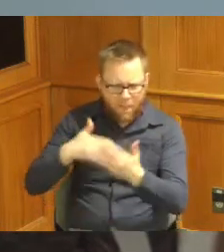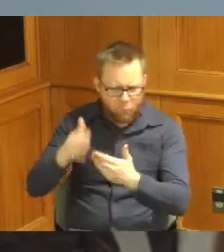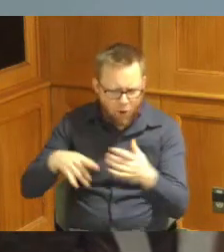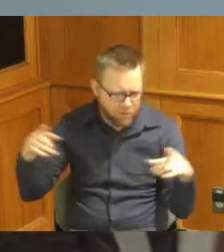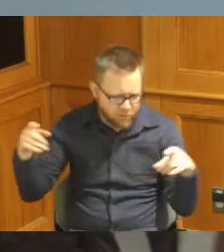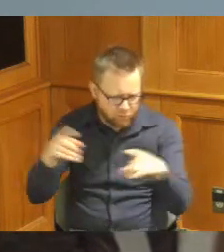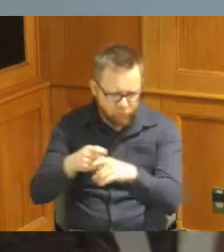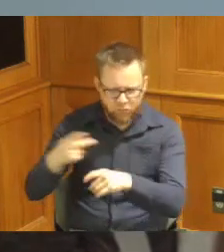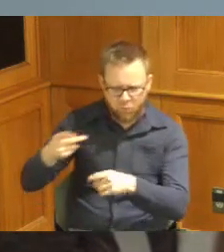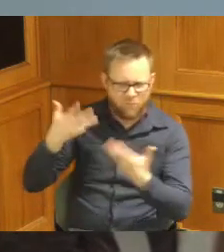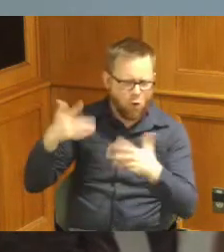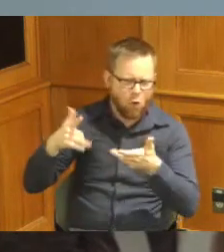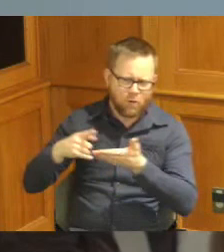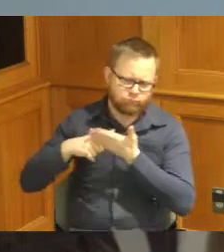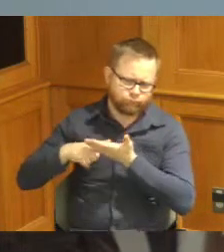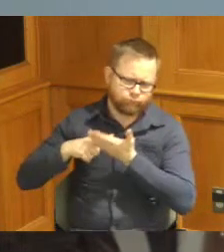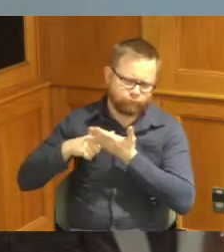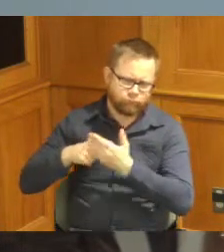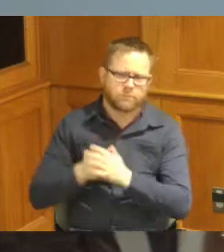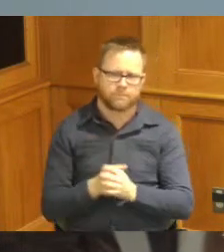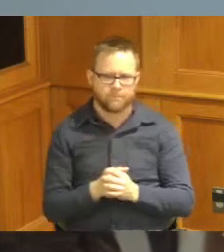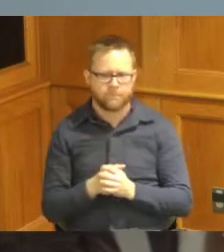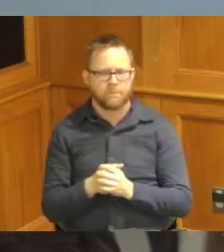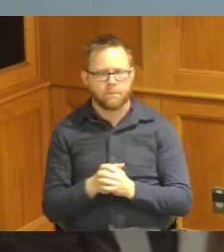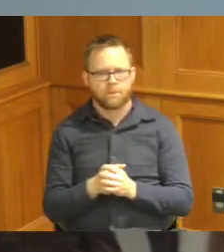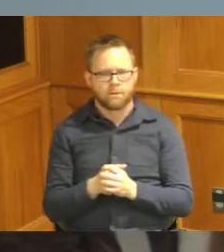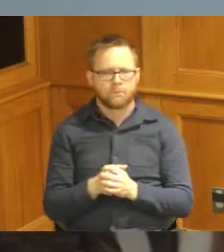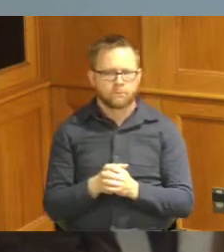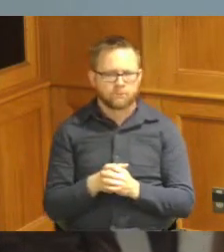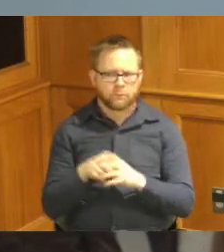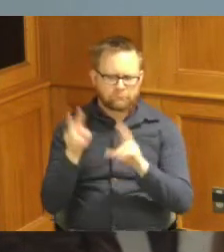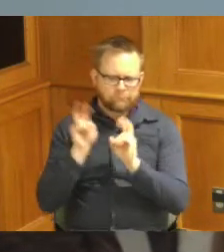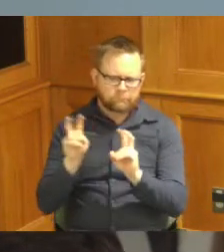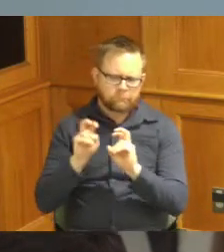really early on about that process and really looking at and digging into that a little bit